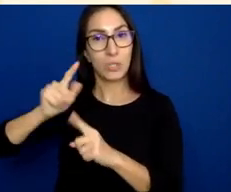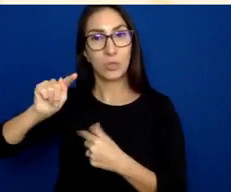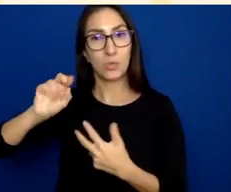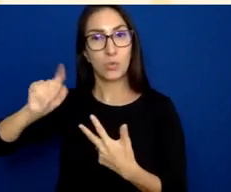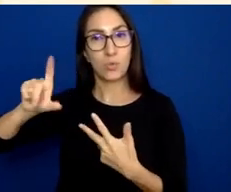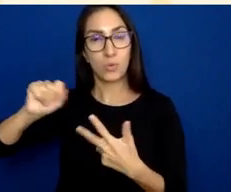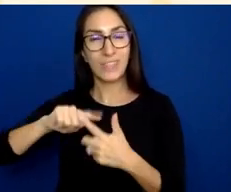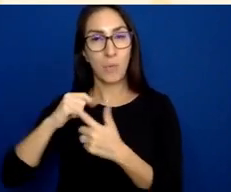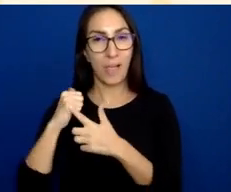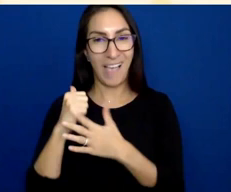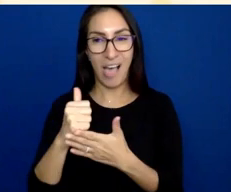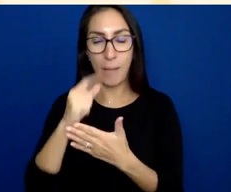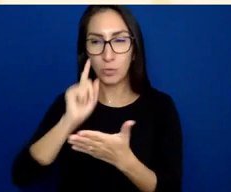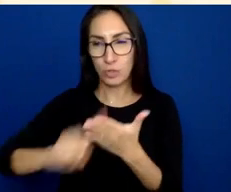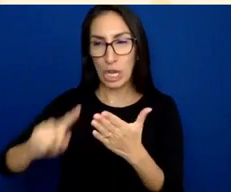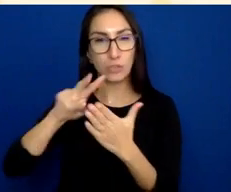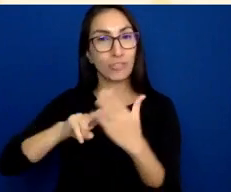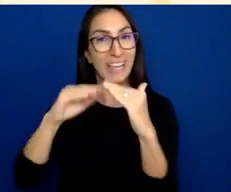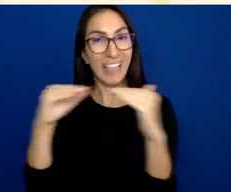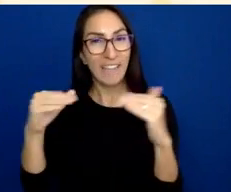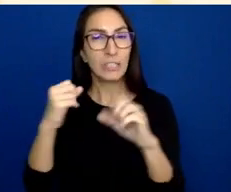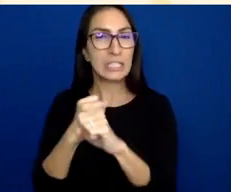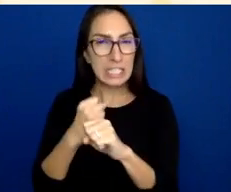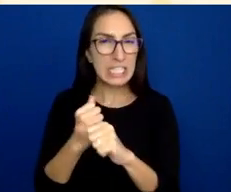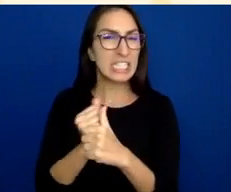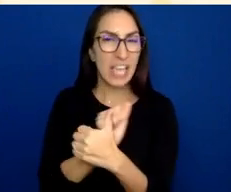the reading level and the statistics in your app or your content.